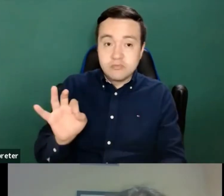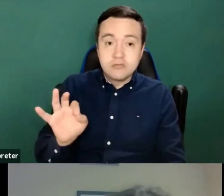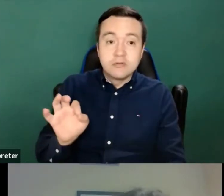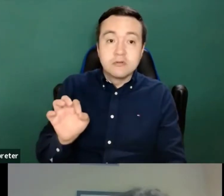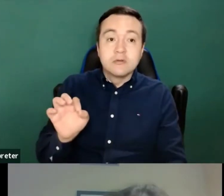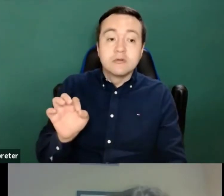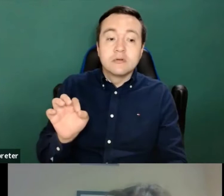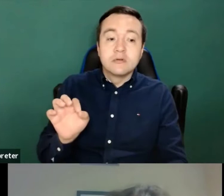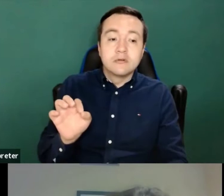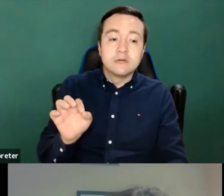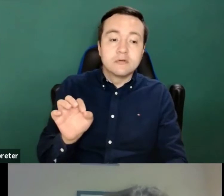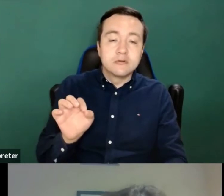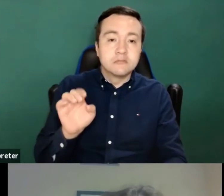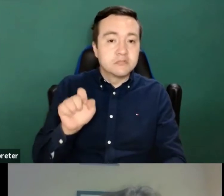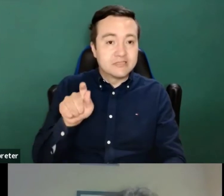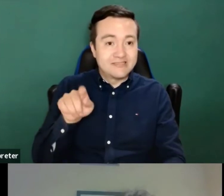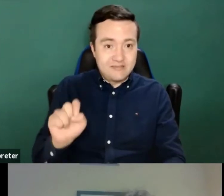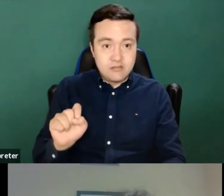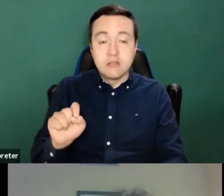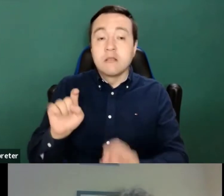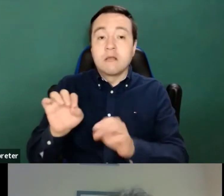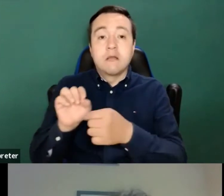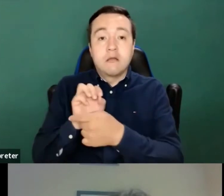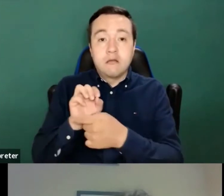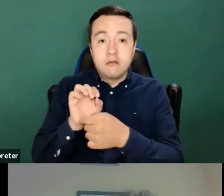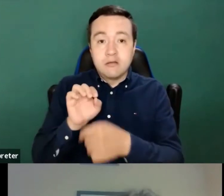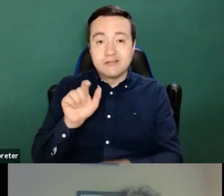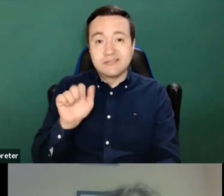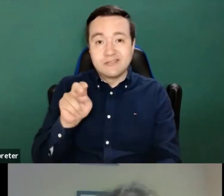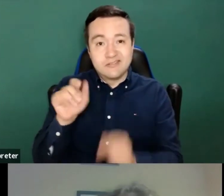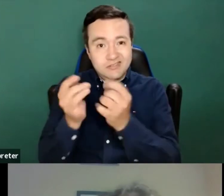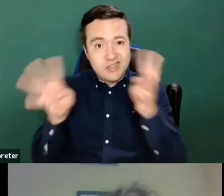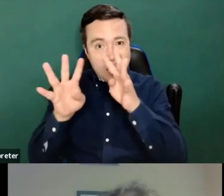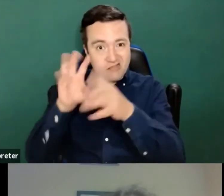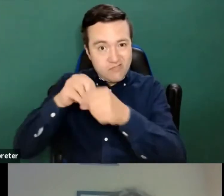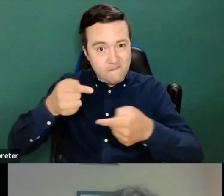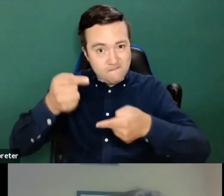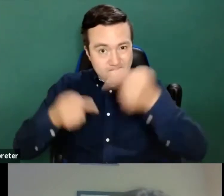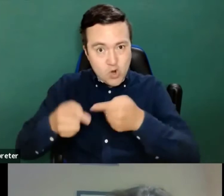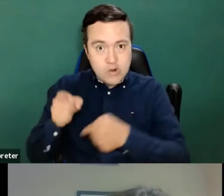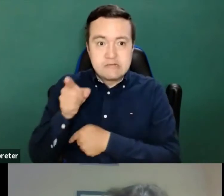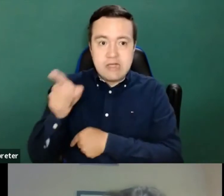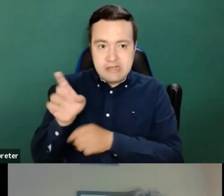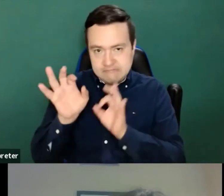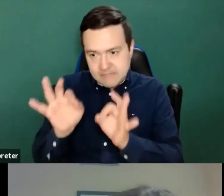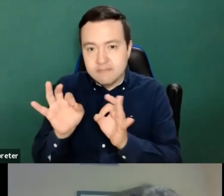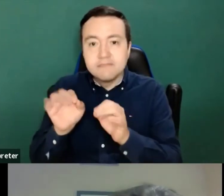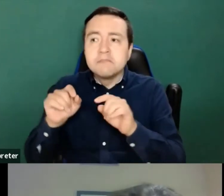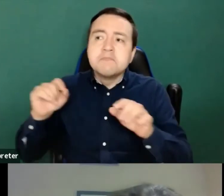in general is very accessible. But for example, here, you can find that the heading structure is not correct in the main